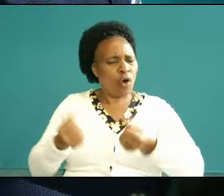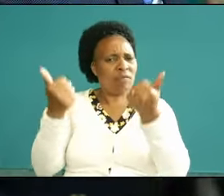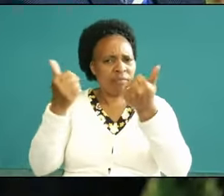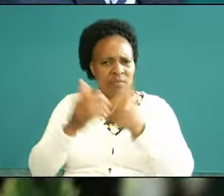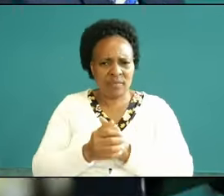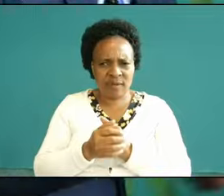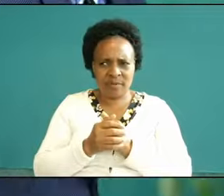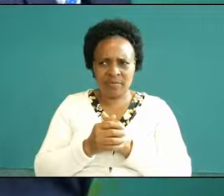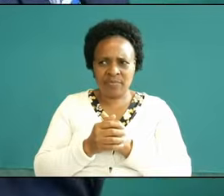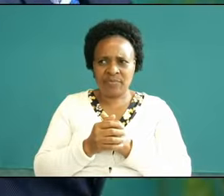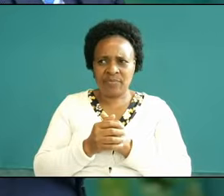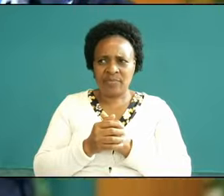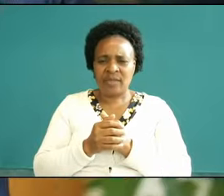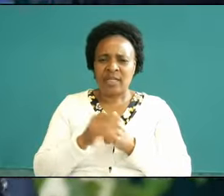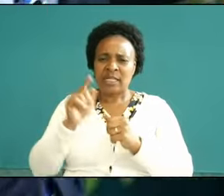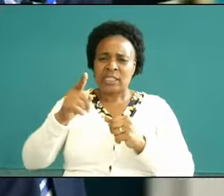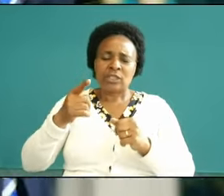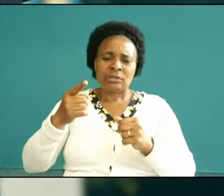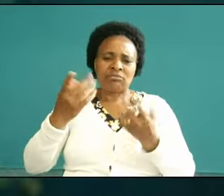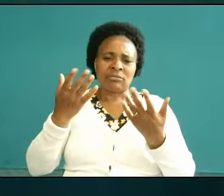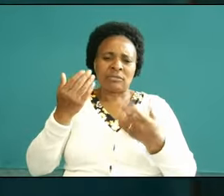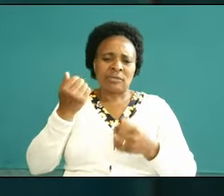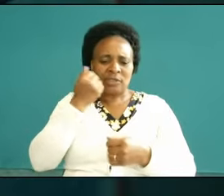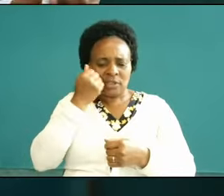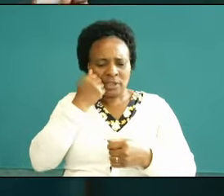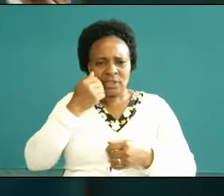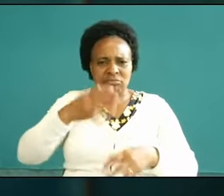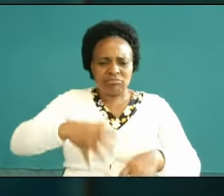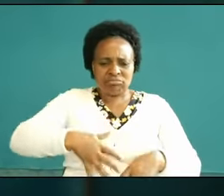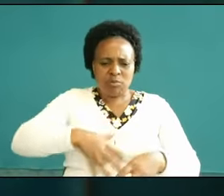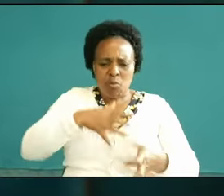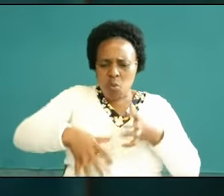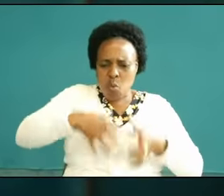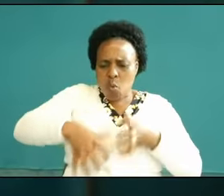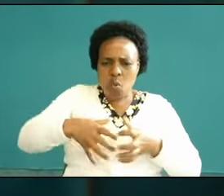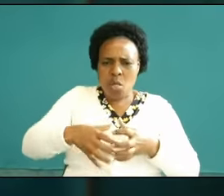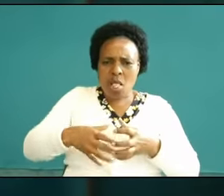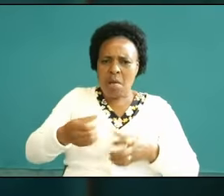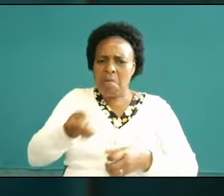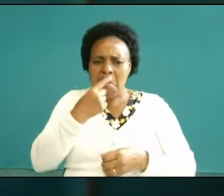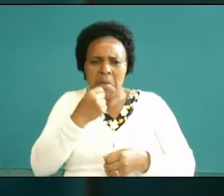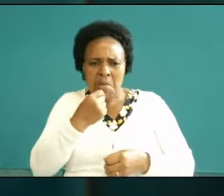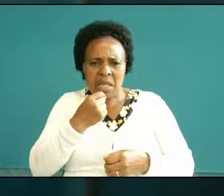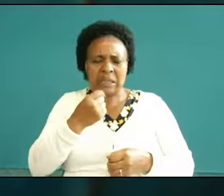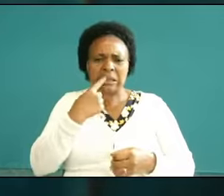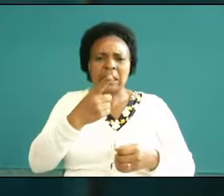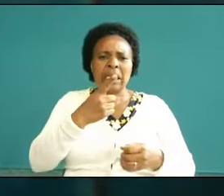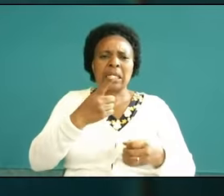the next day is a stomach you go you P you take a painkiller you take you say I'm okay no no no